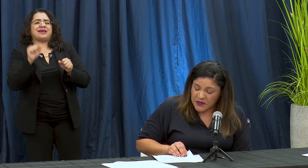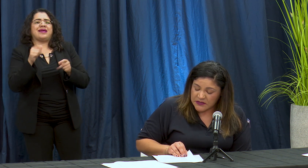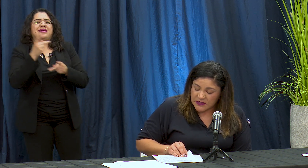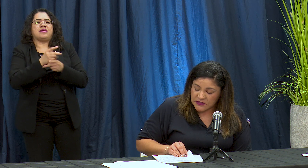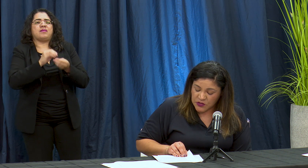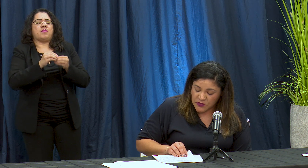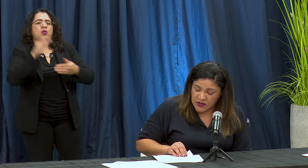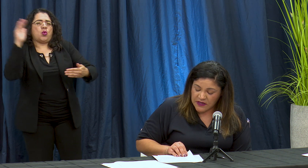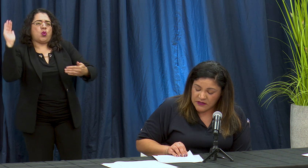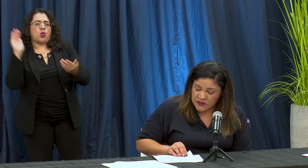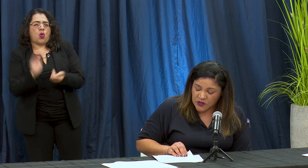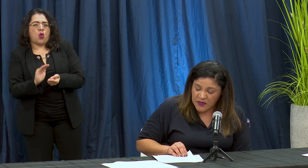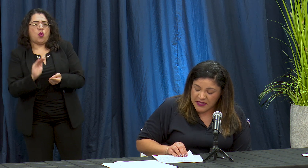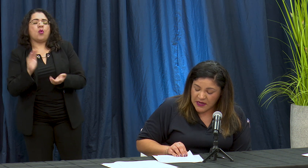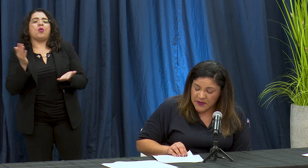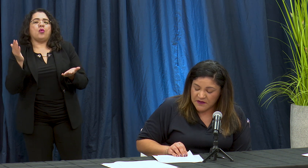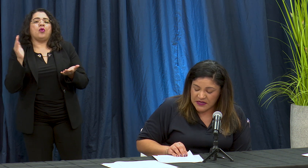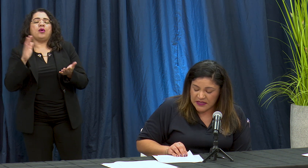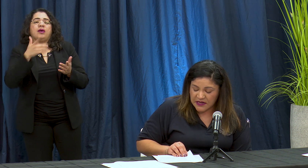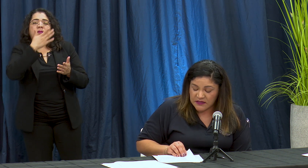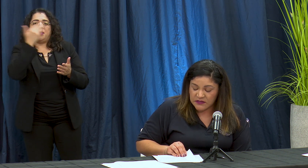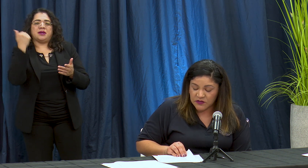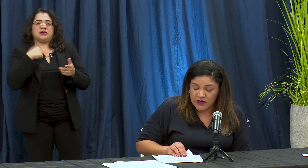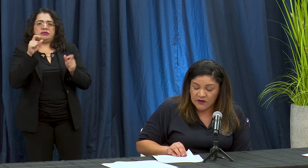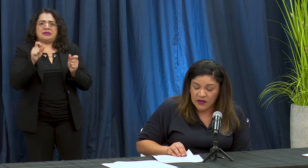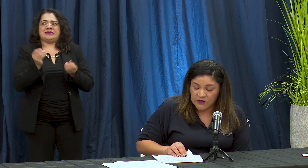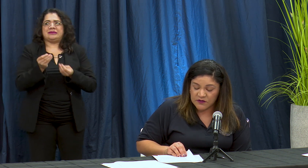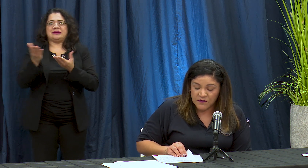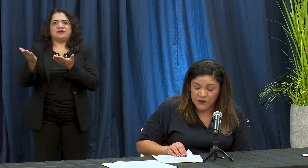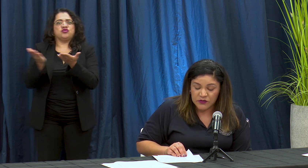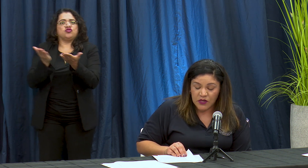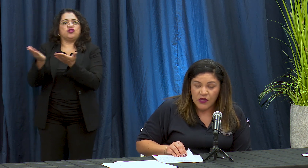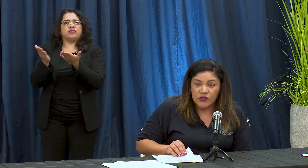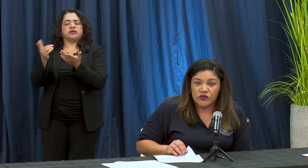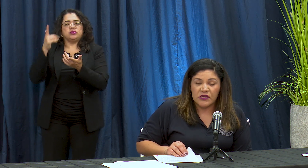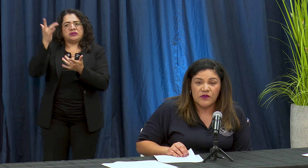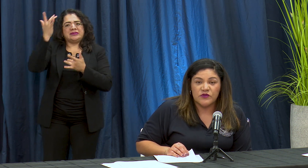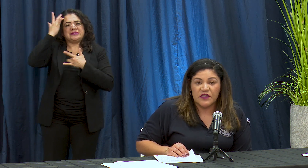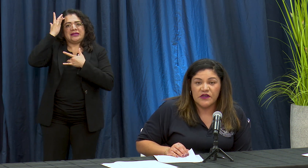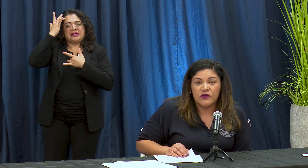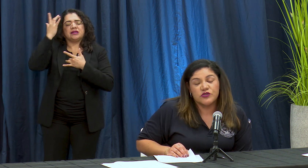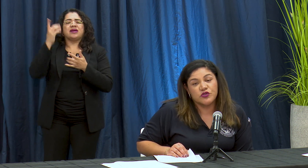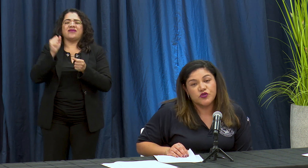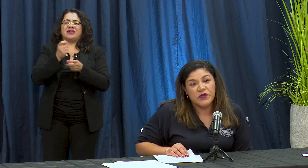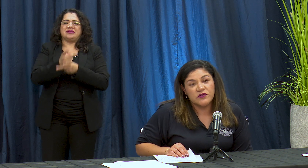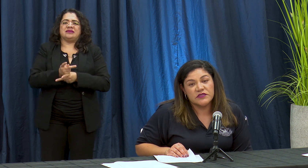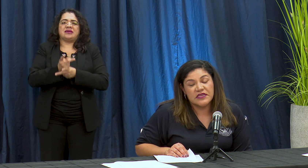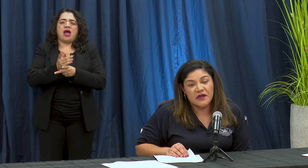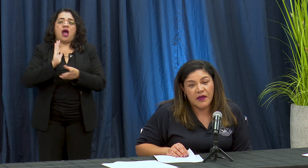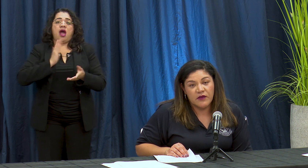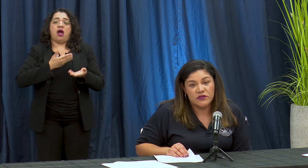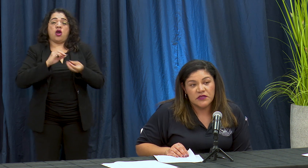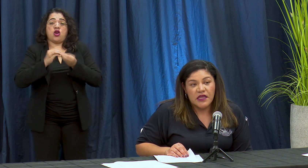priest acción de atencion medica para brinda attentional a los infer Mo's so tenemos que ver con estos números sigyn ba hos